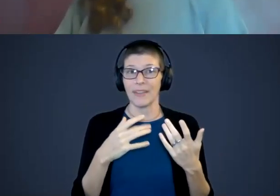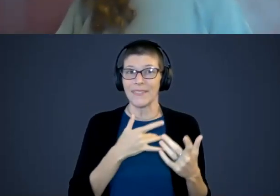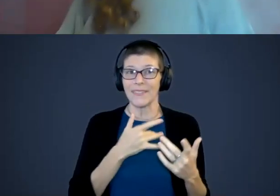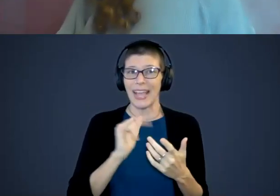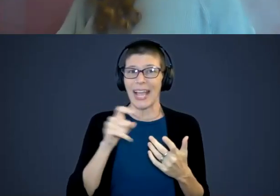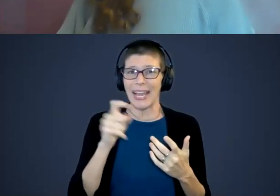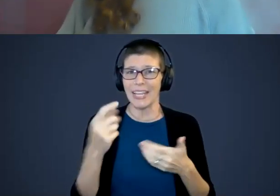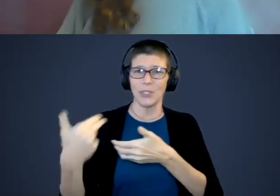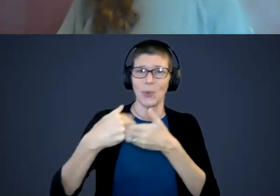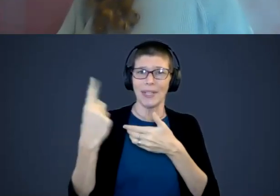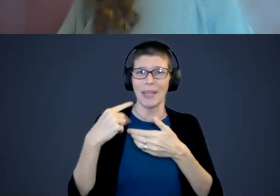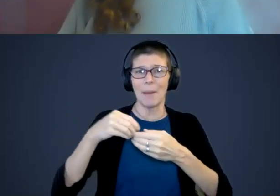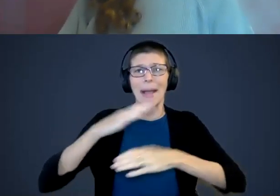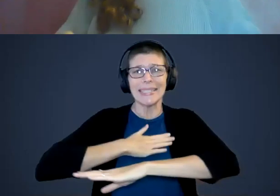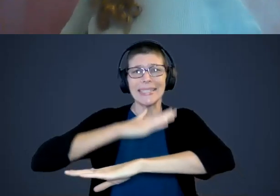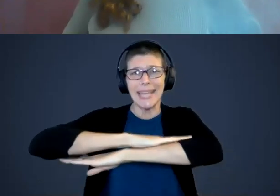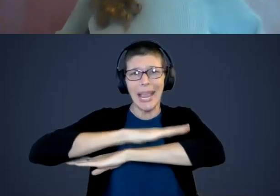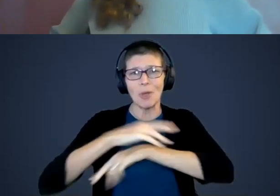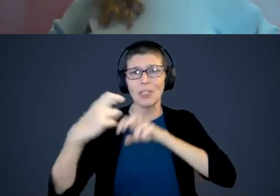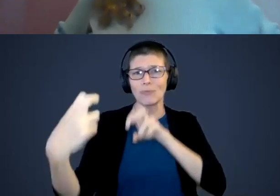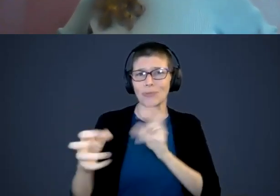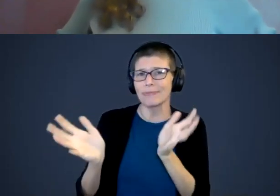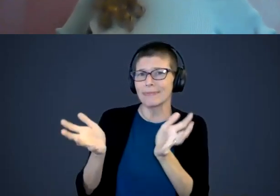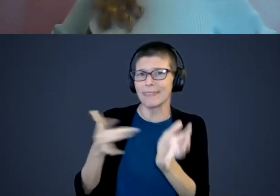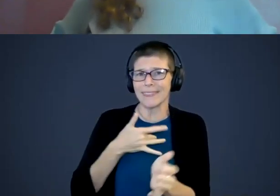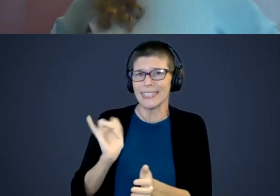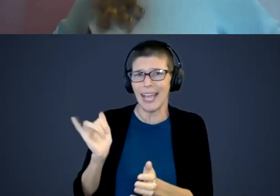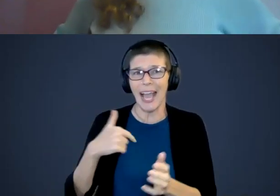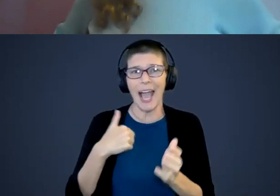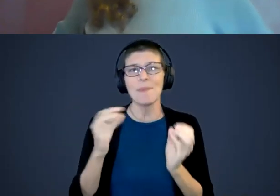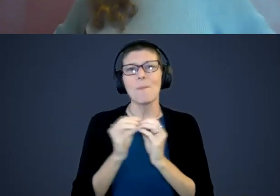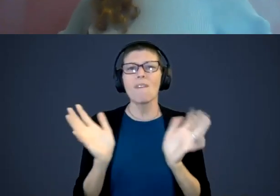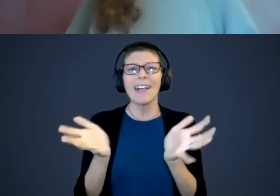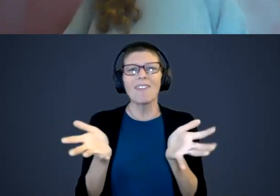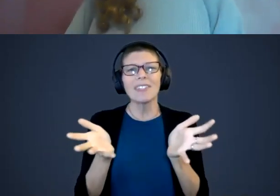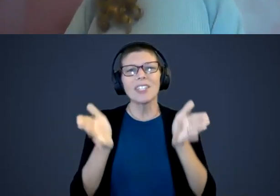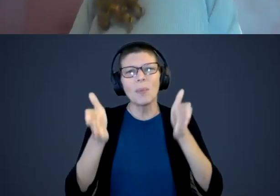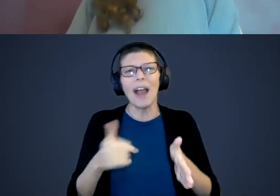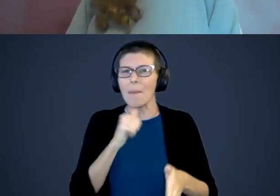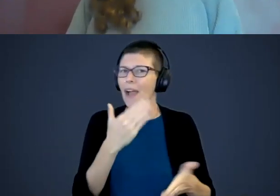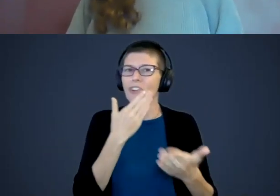table so I can have a conversation. I am more of a conversation person; I am not a good Covid person.